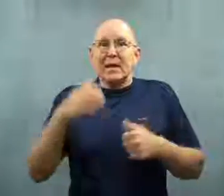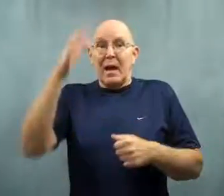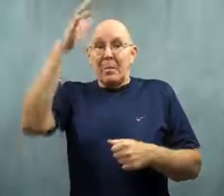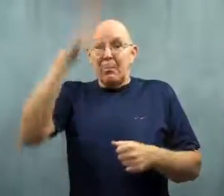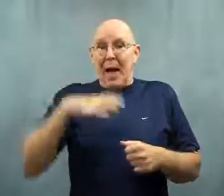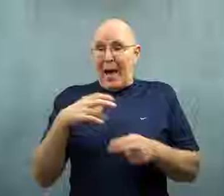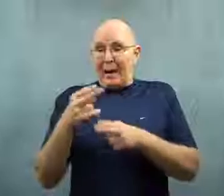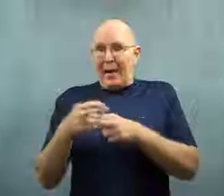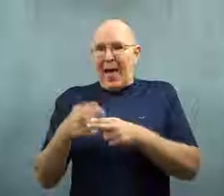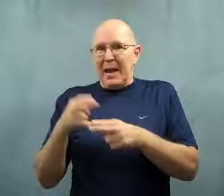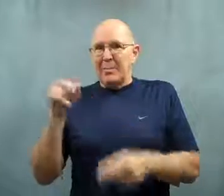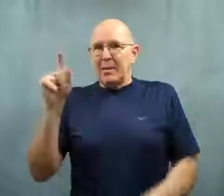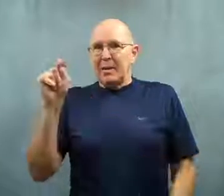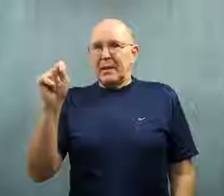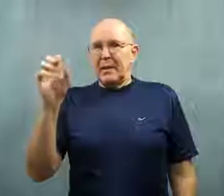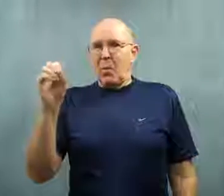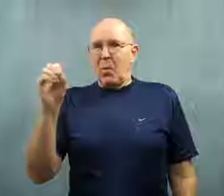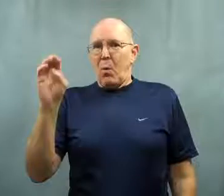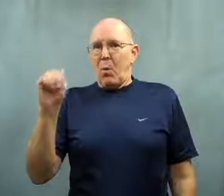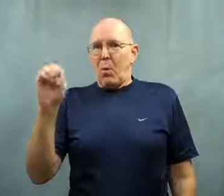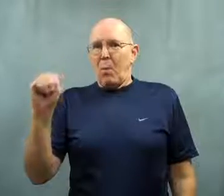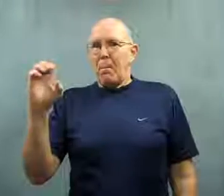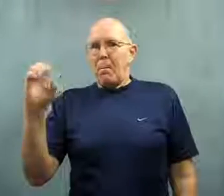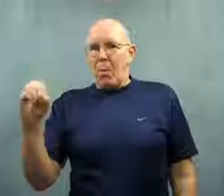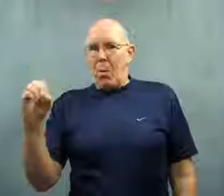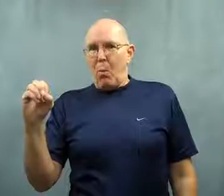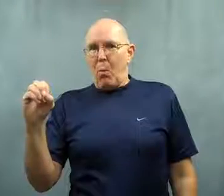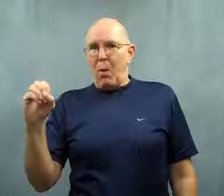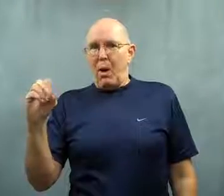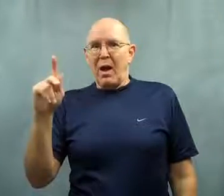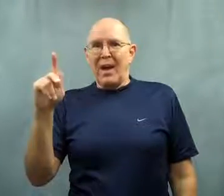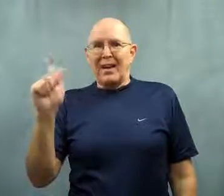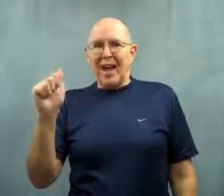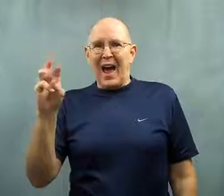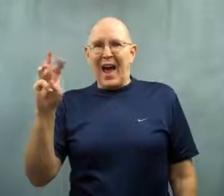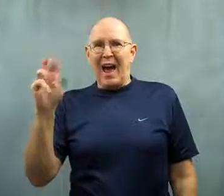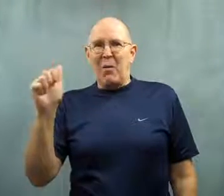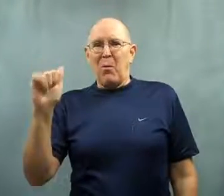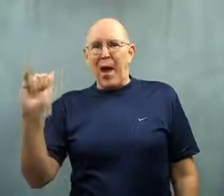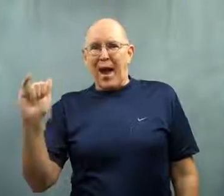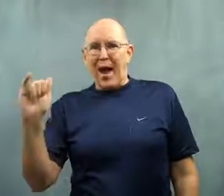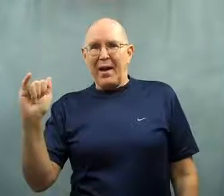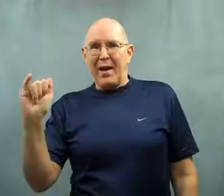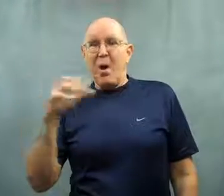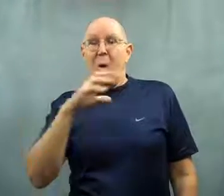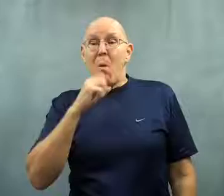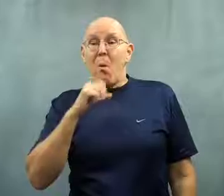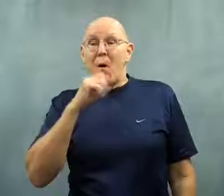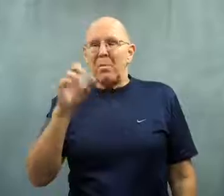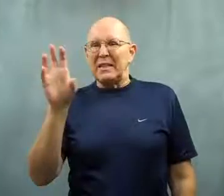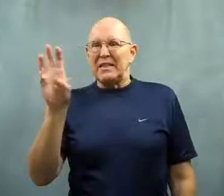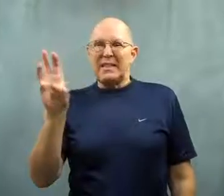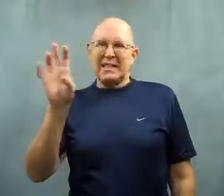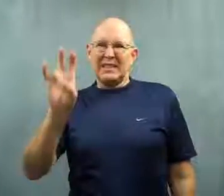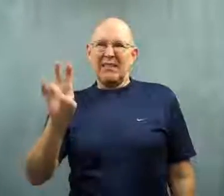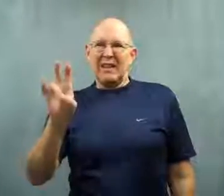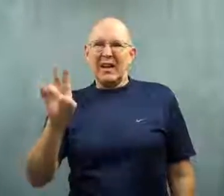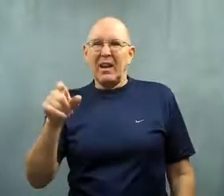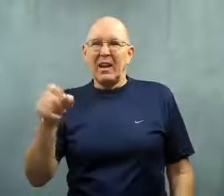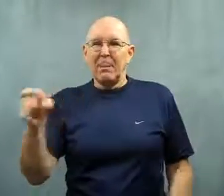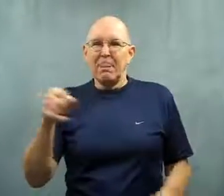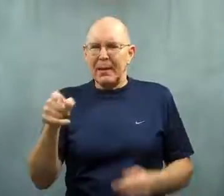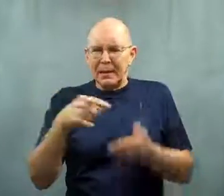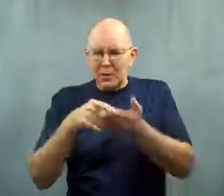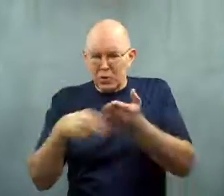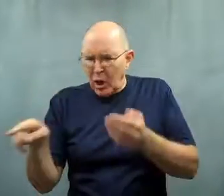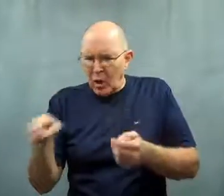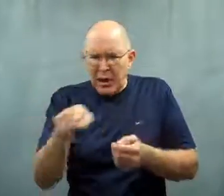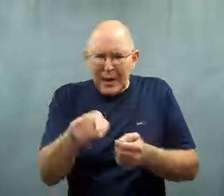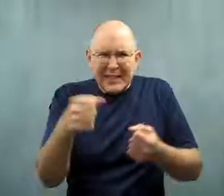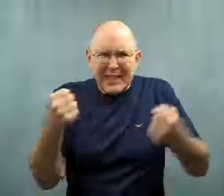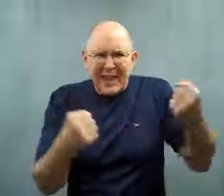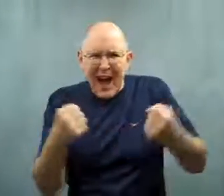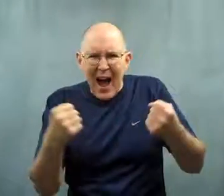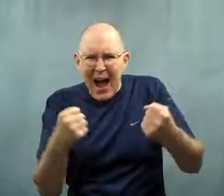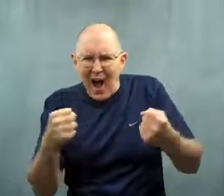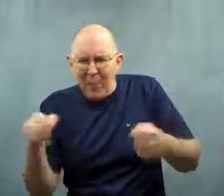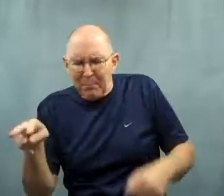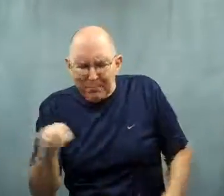It belonged to Tomoo Kawai, who is 67 years old.